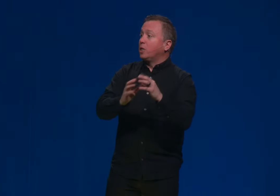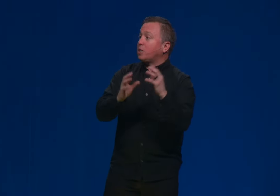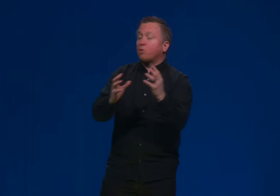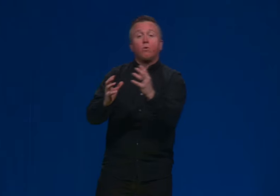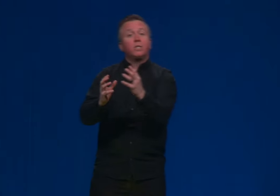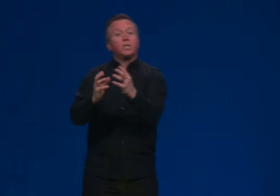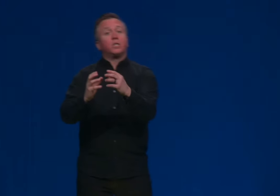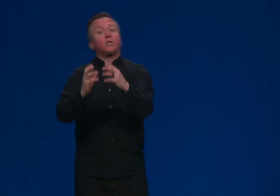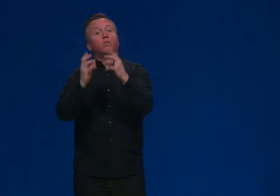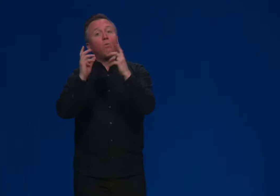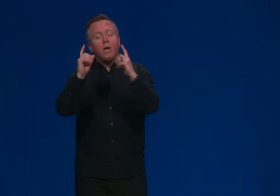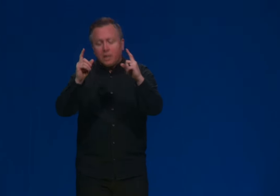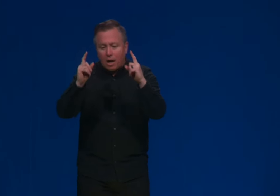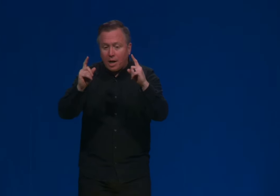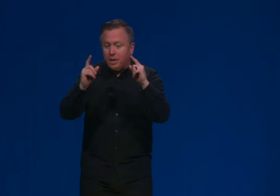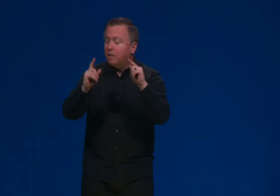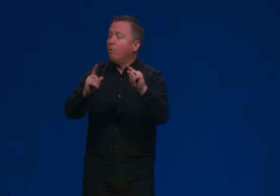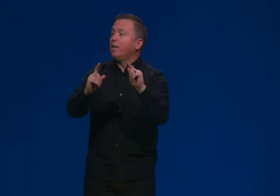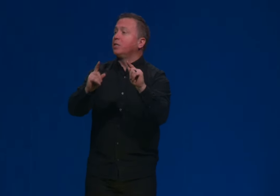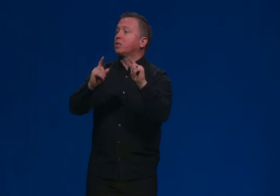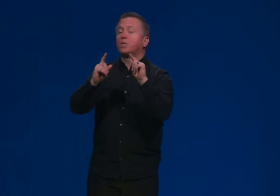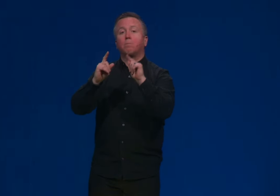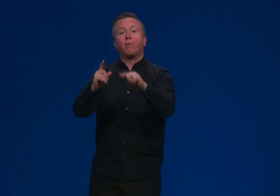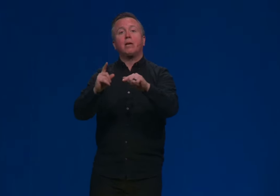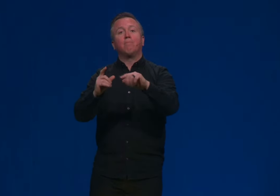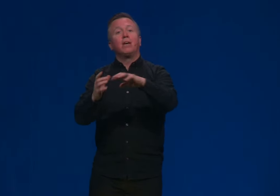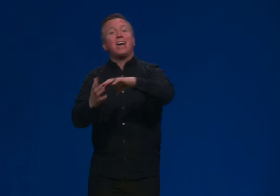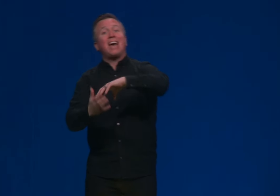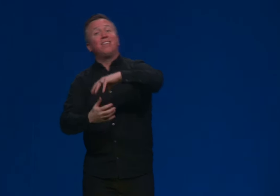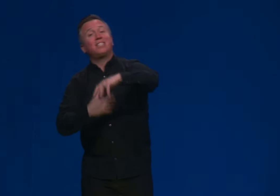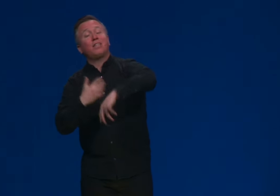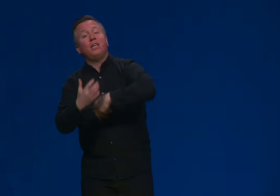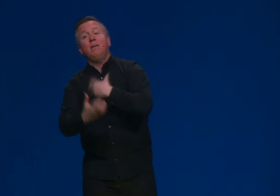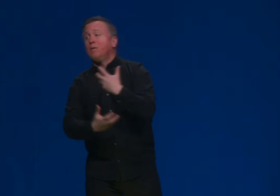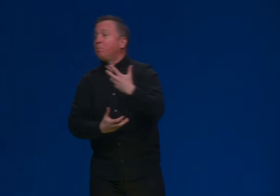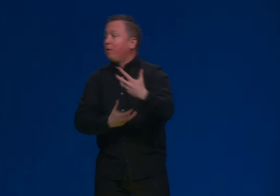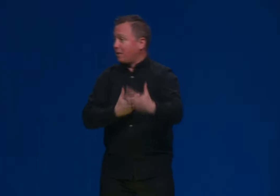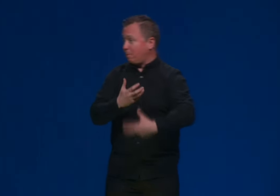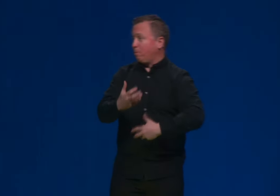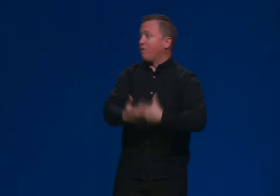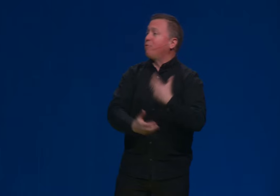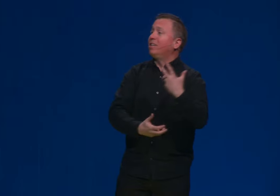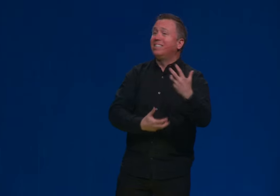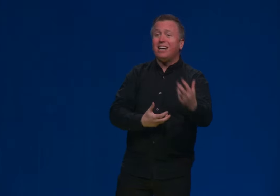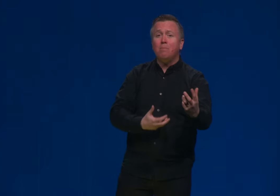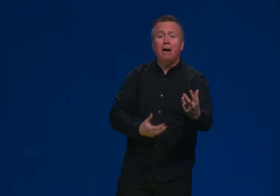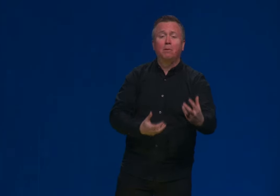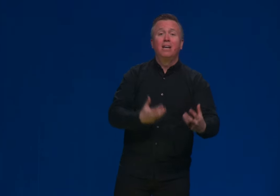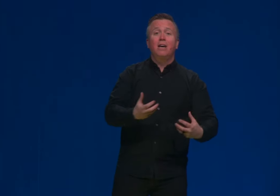Genesis one says there's one God, any reigns supreme. And this theme is picked up on through the entire Bible.